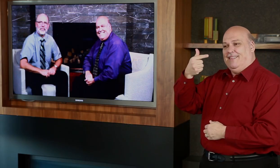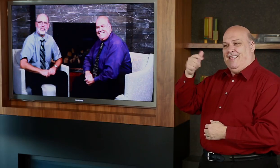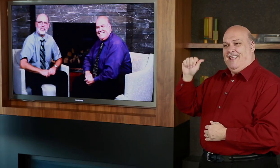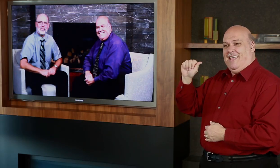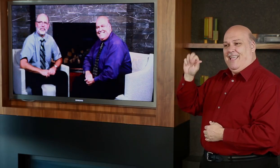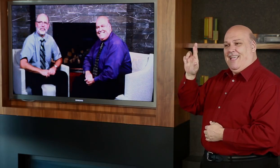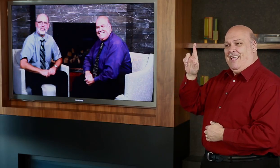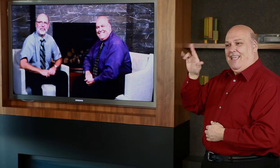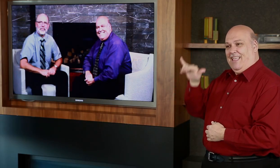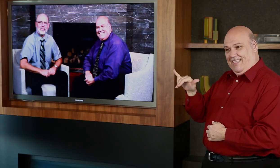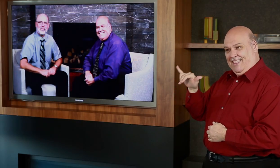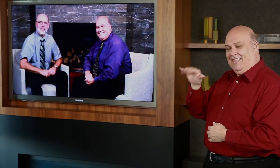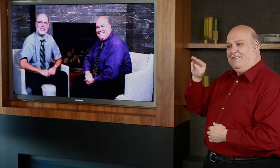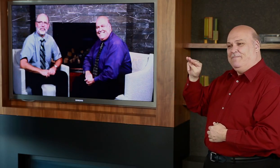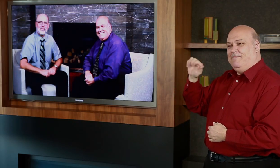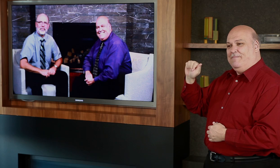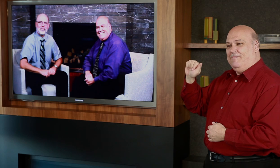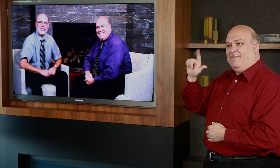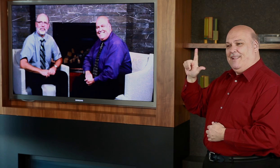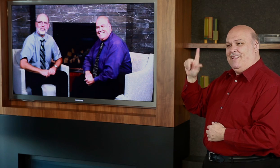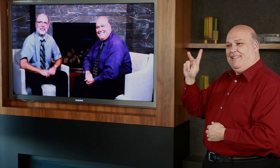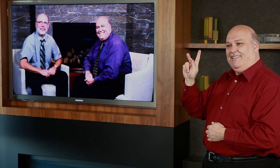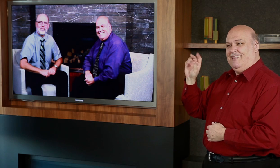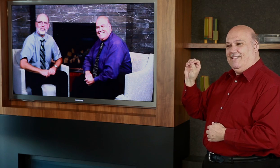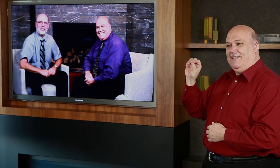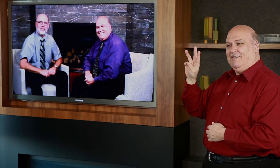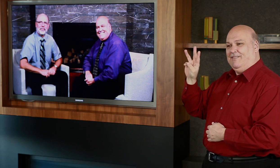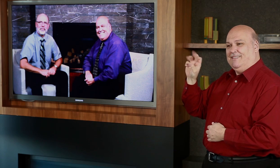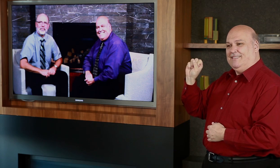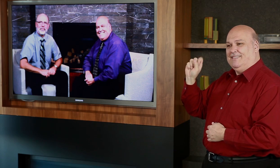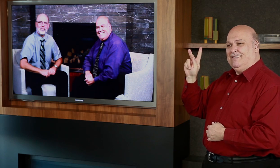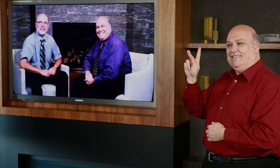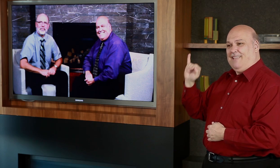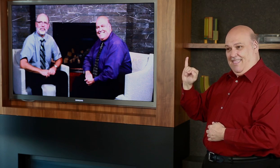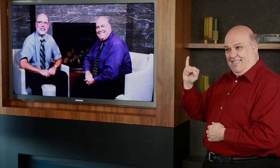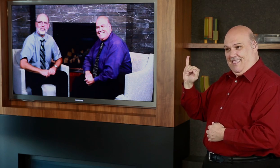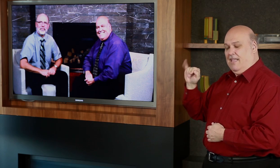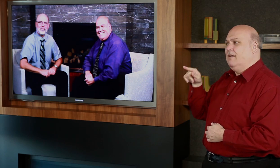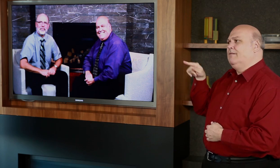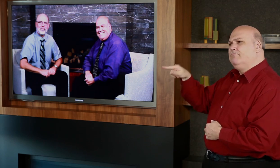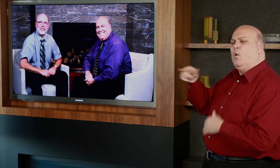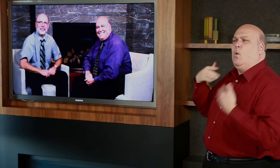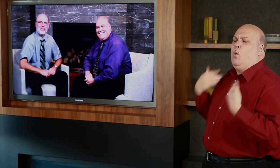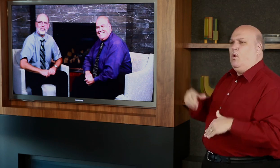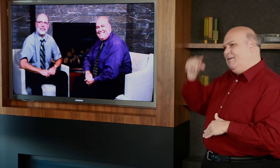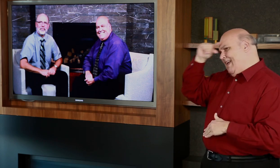Is it worthwhile for a deaf person to run for political office? One person tried… and